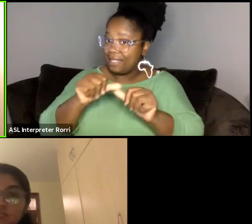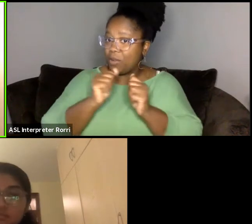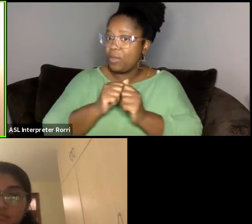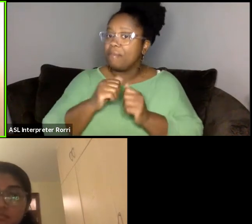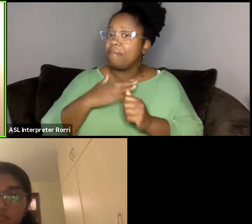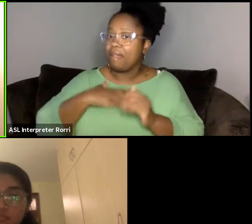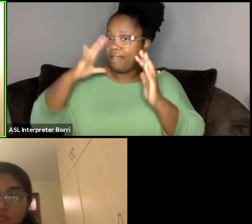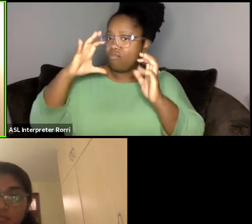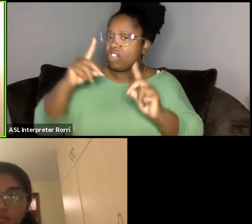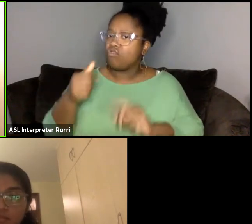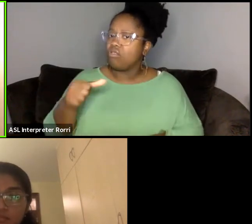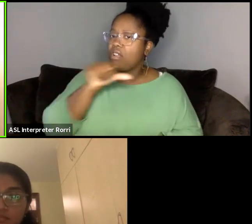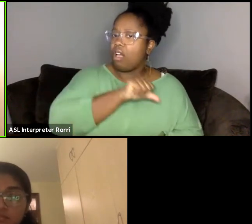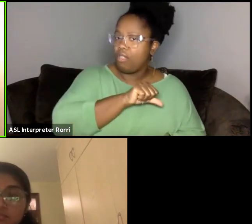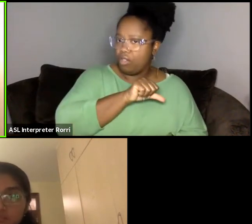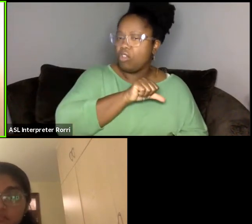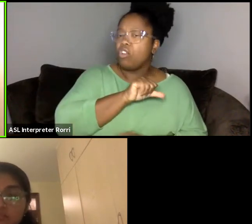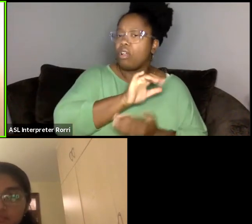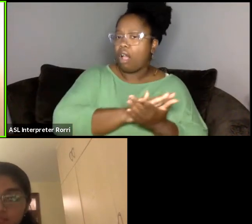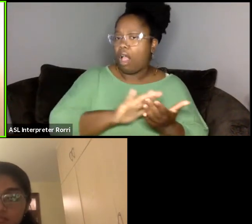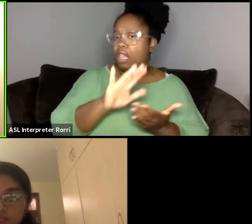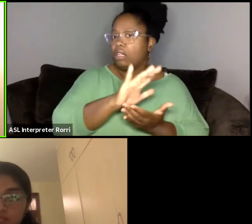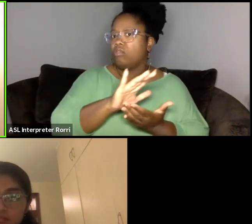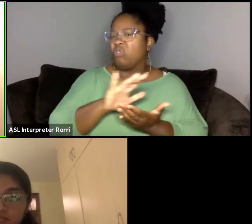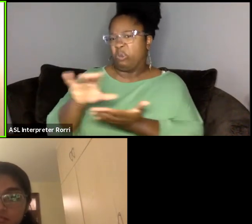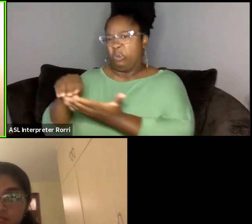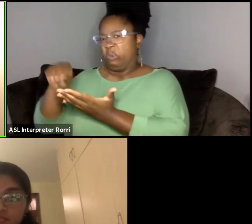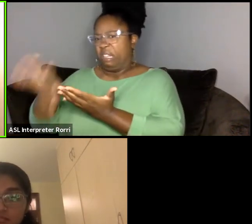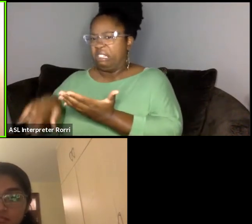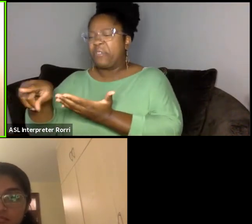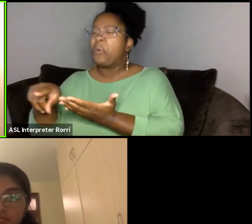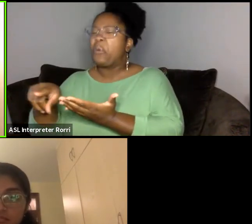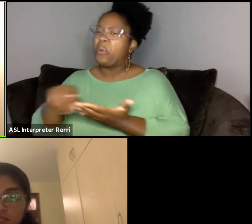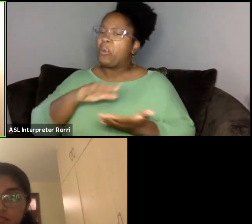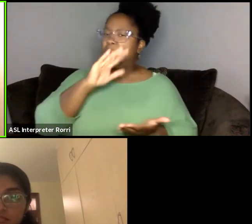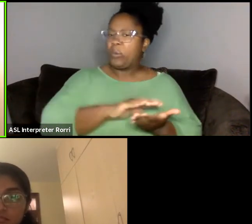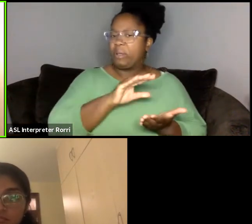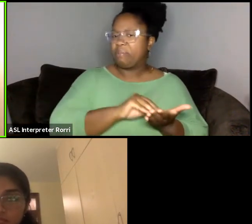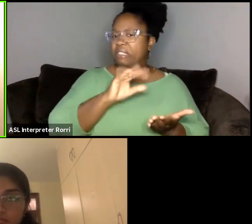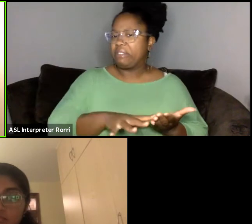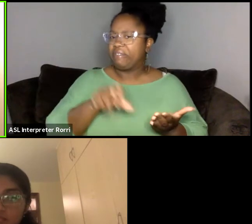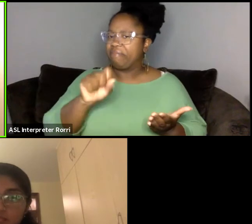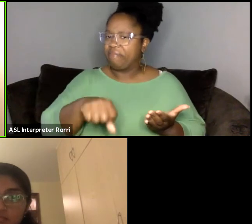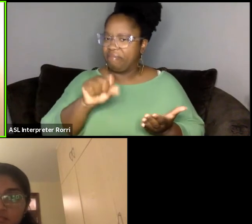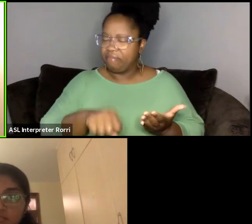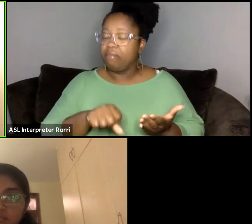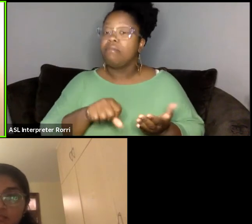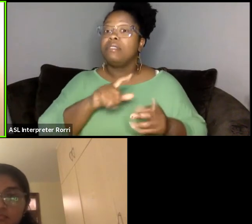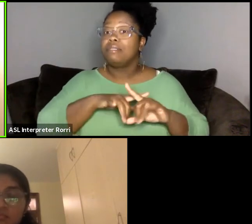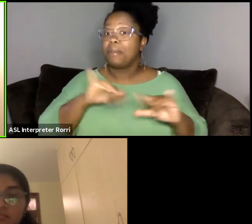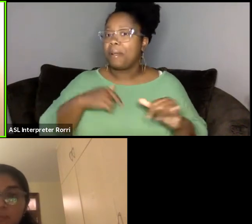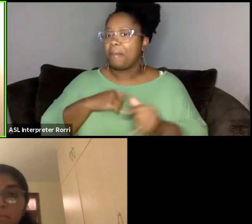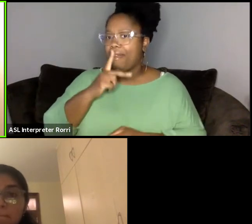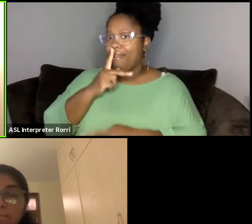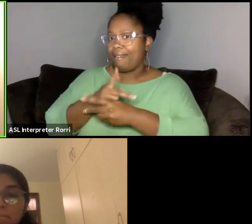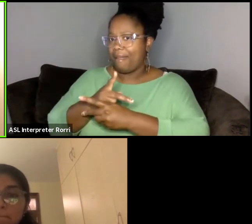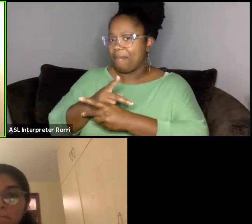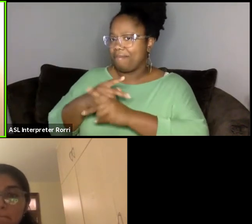where it was less expensive, but maintained my connections with all of the wonderful people I met while I was